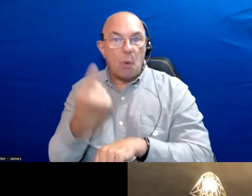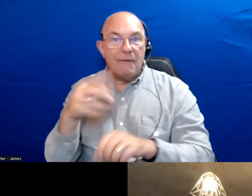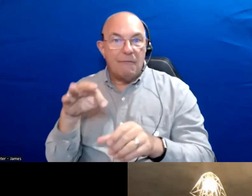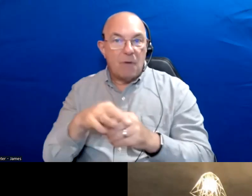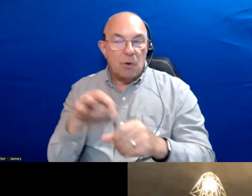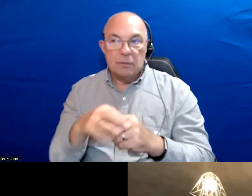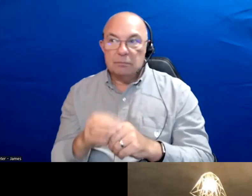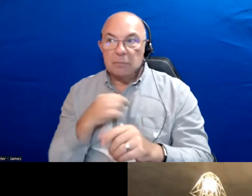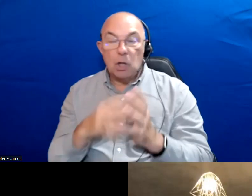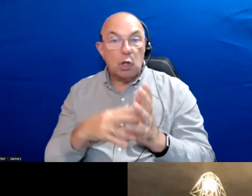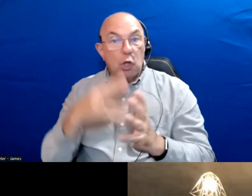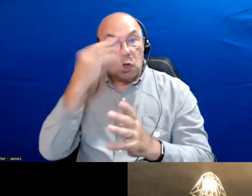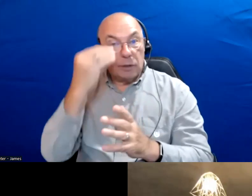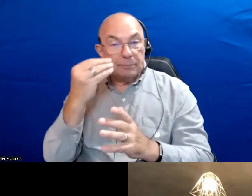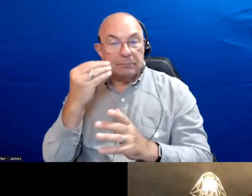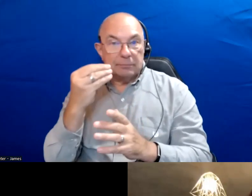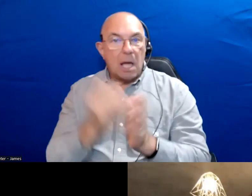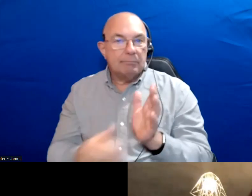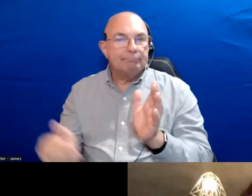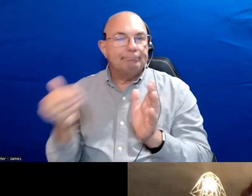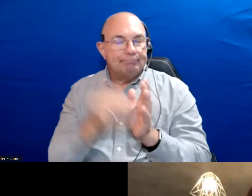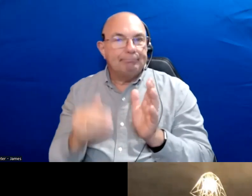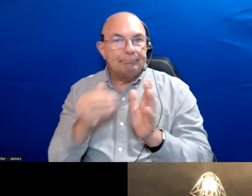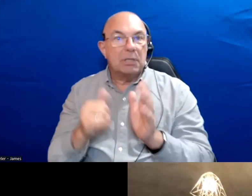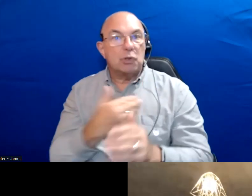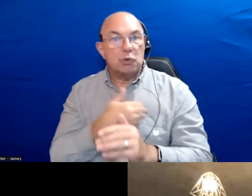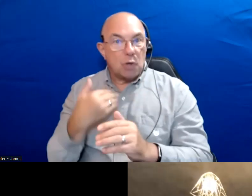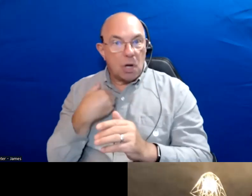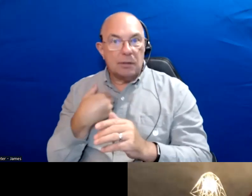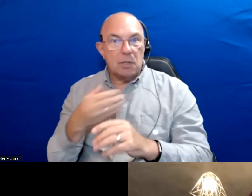What I learned because it came up over and over again Toronto is a creature of the prophets.